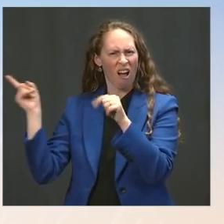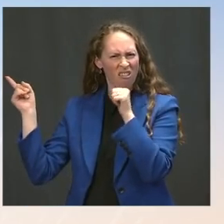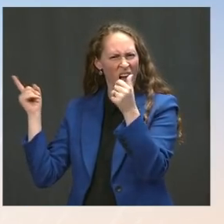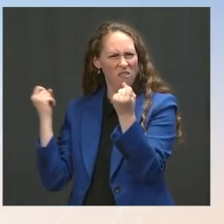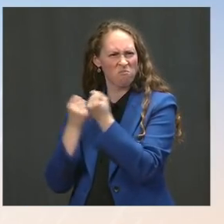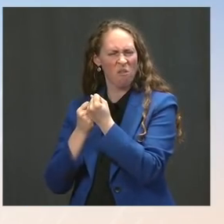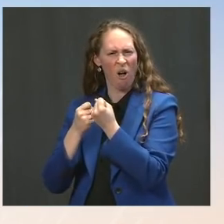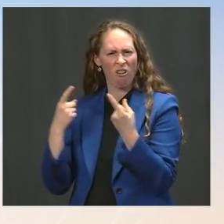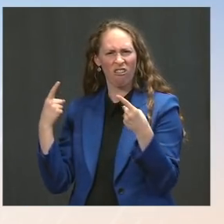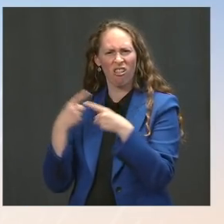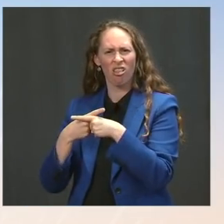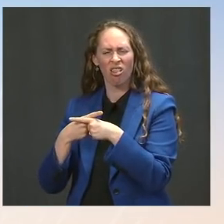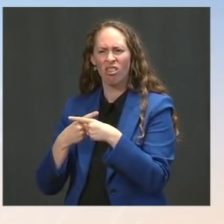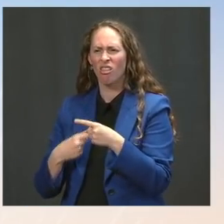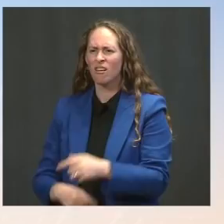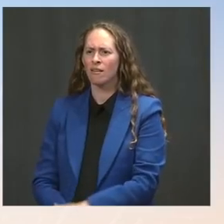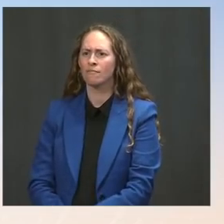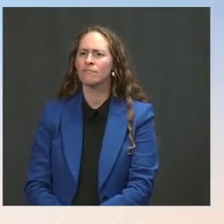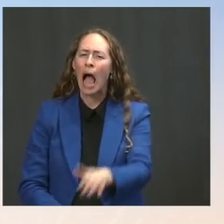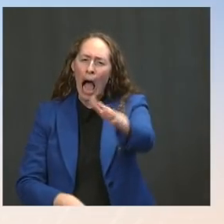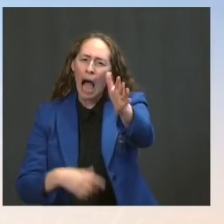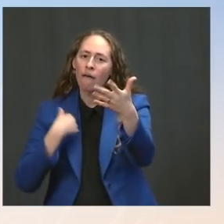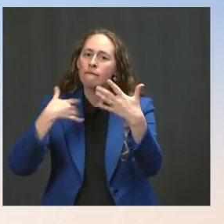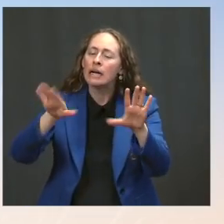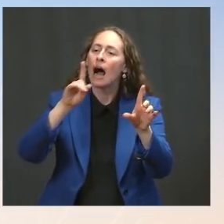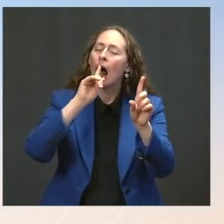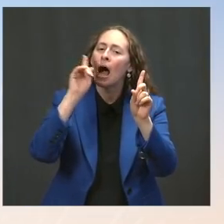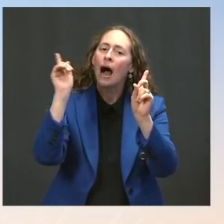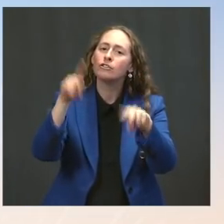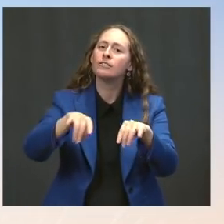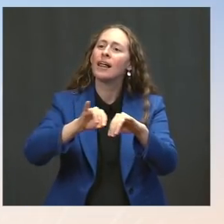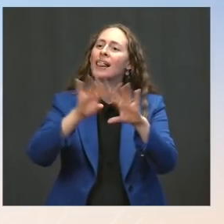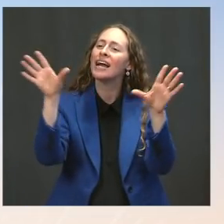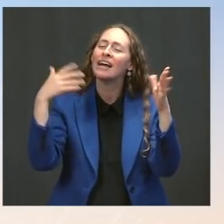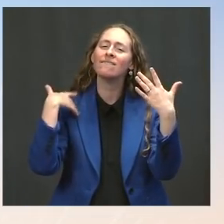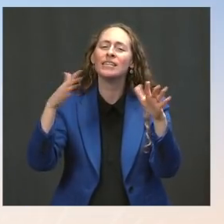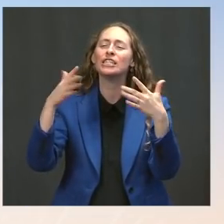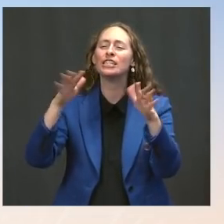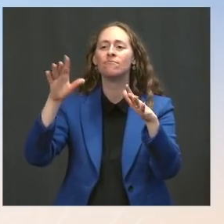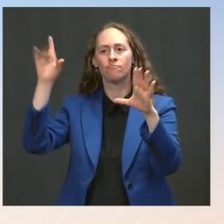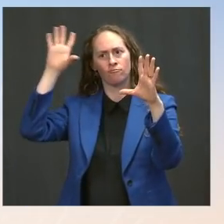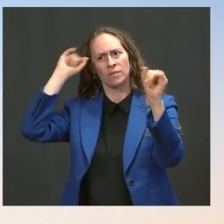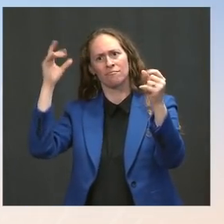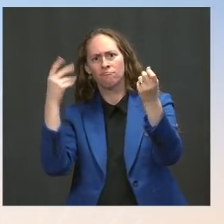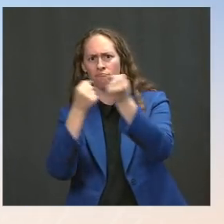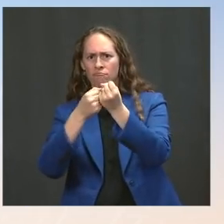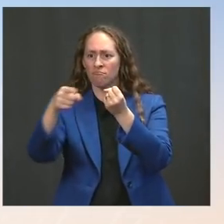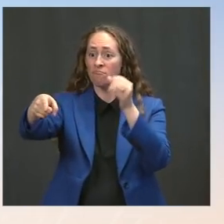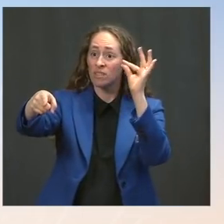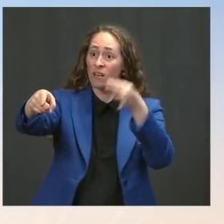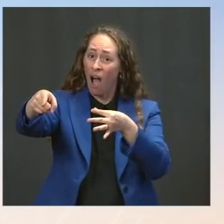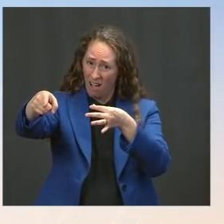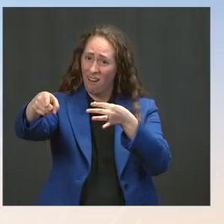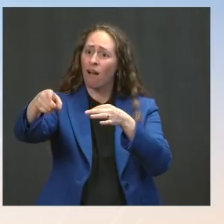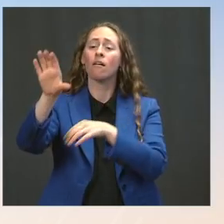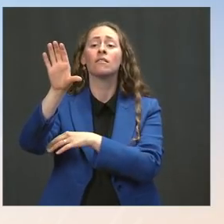The Press: I know, but -- Ms. Psaki: -- the CDC does not determine mandates. The CDC provides public health guidance on what can save people's lives.